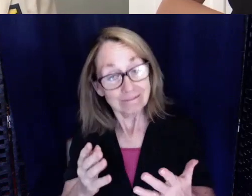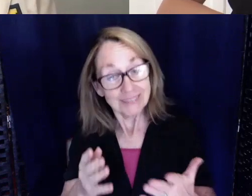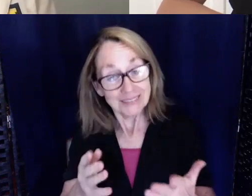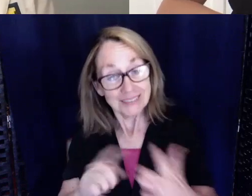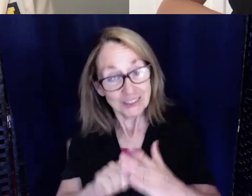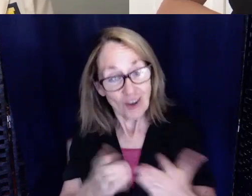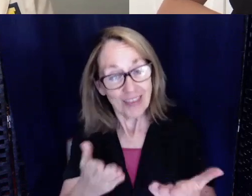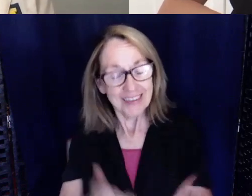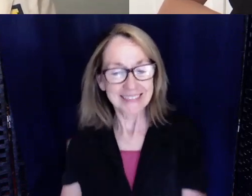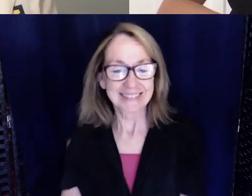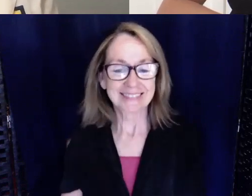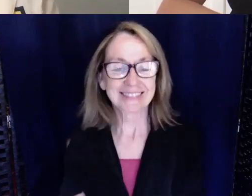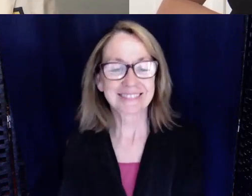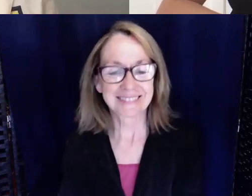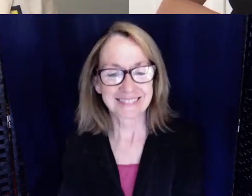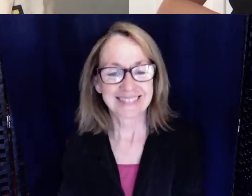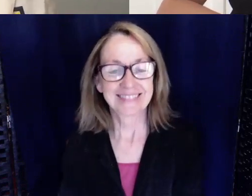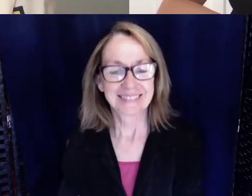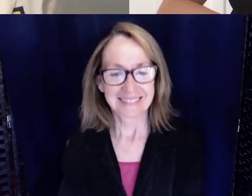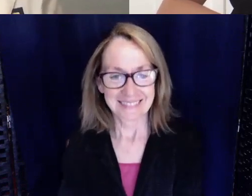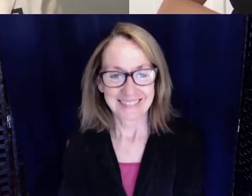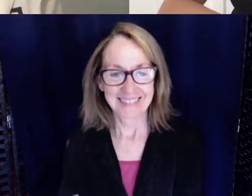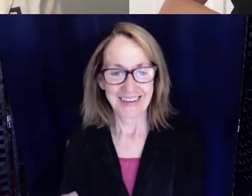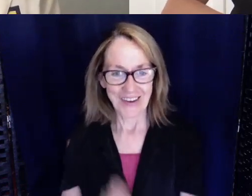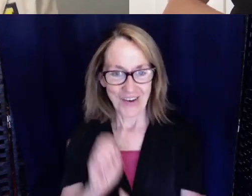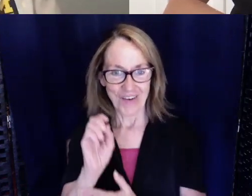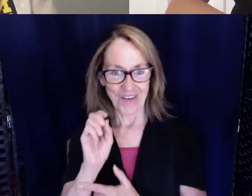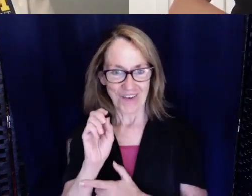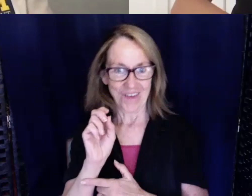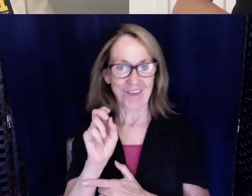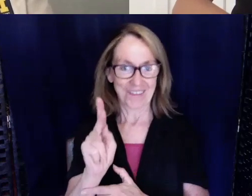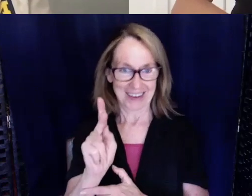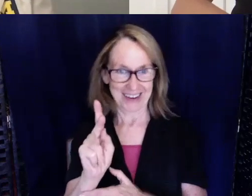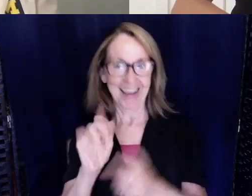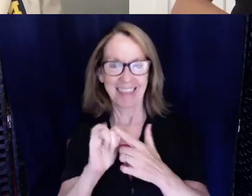Okay well that's already like a pretty long story right there.